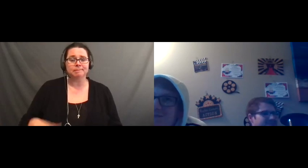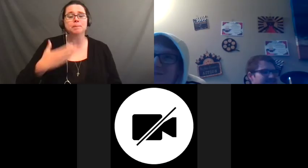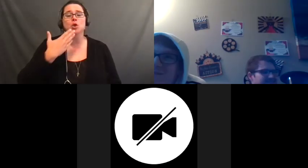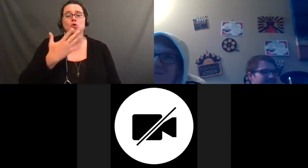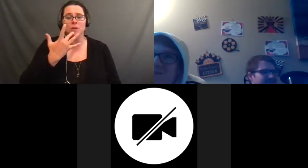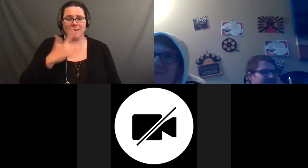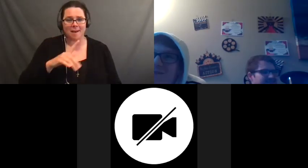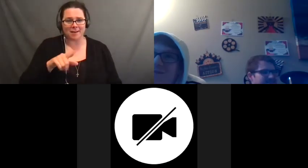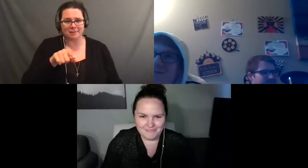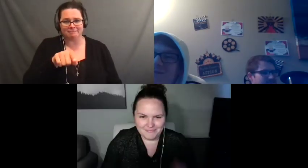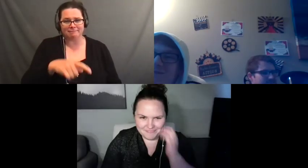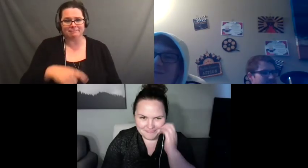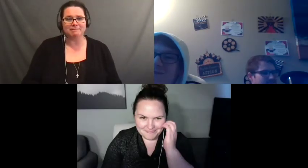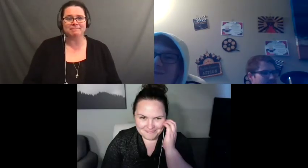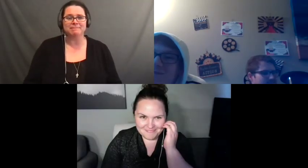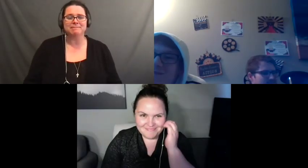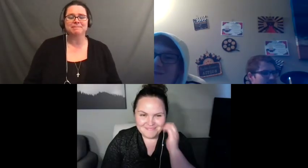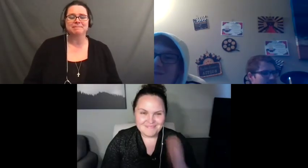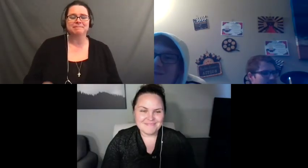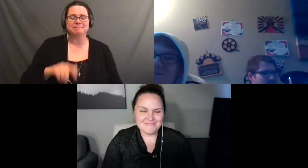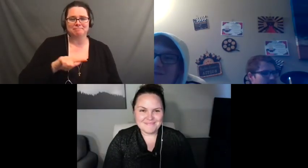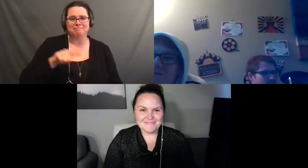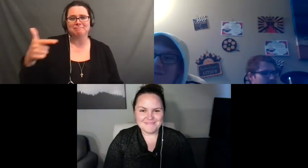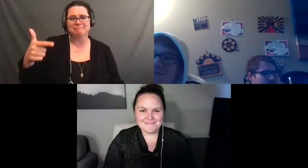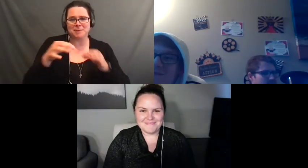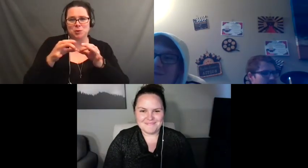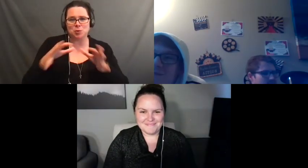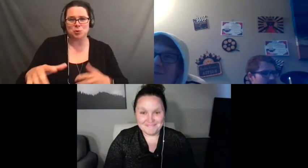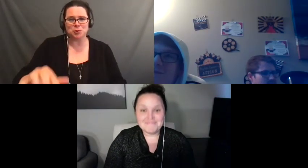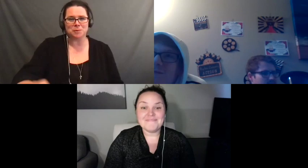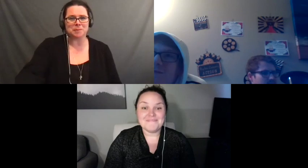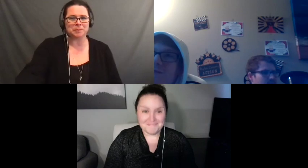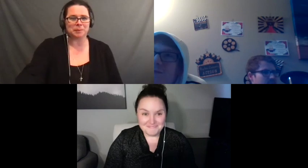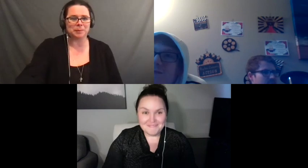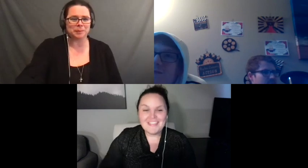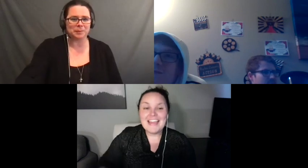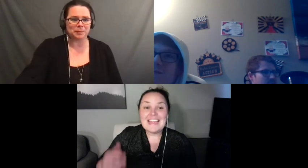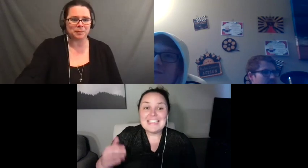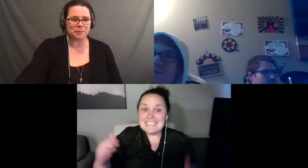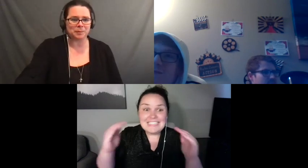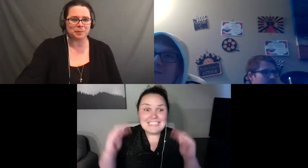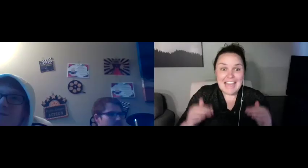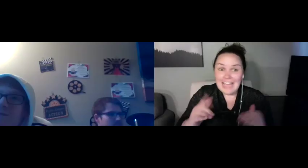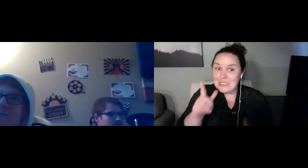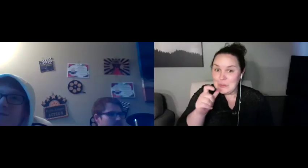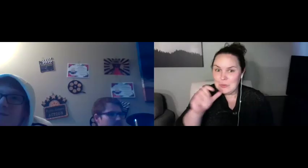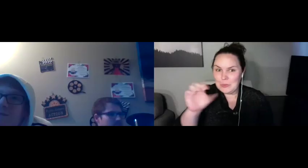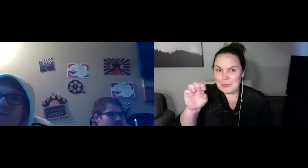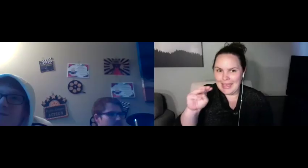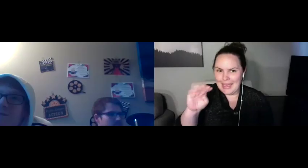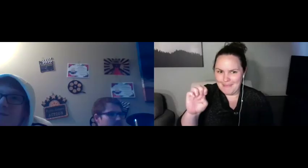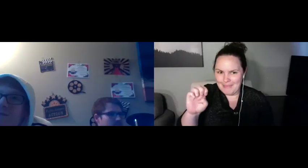Thanks for joining us this evening. Keep up the great work on the bowling alley, okay? >> Interpreter: Oh, yes.